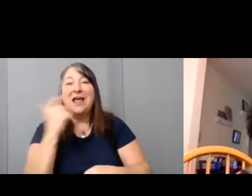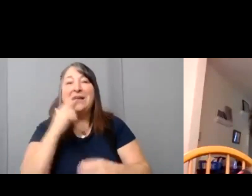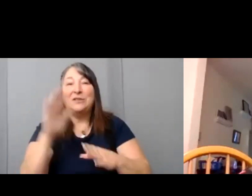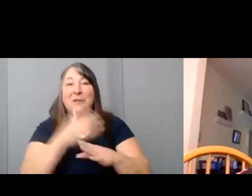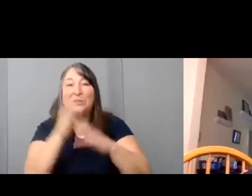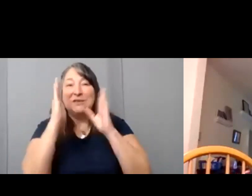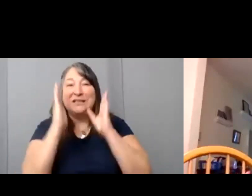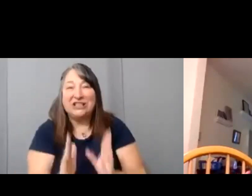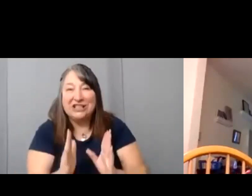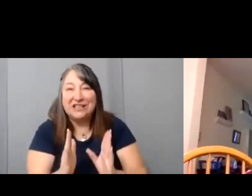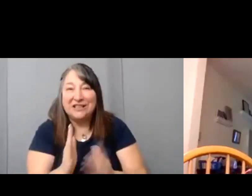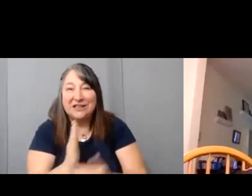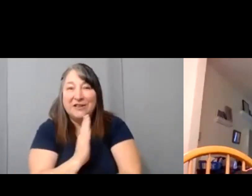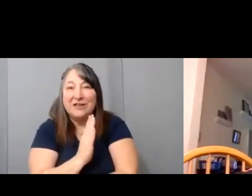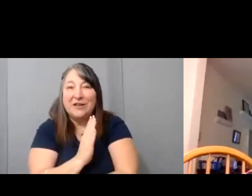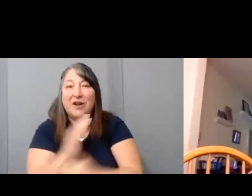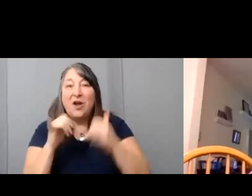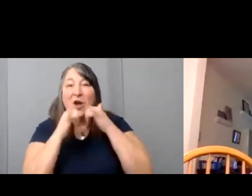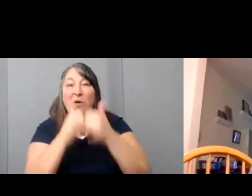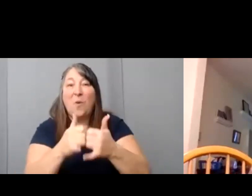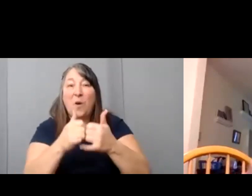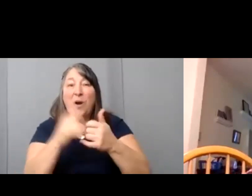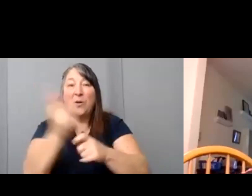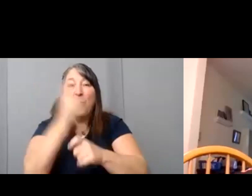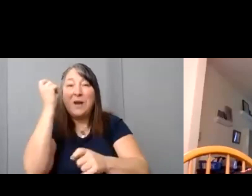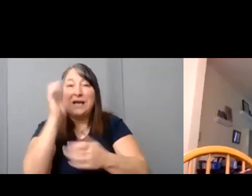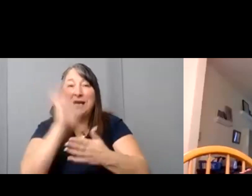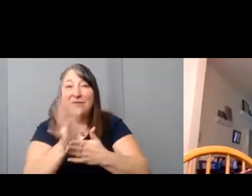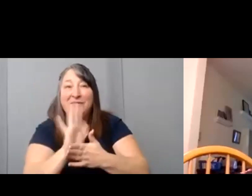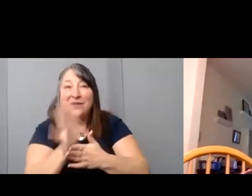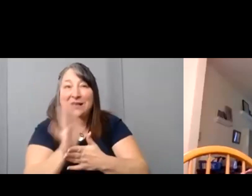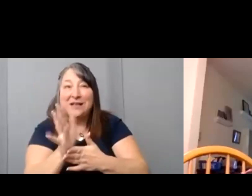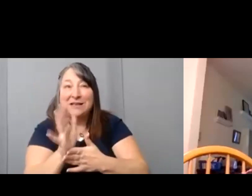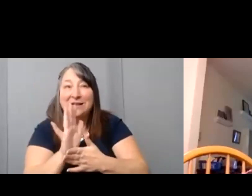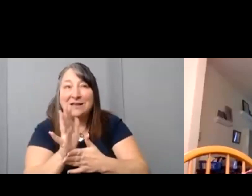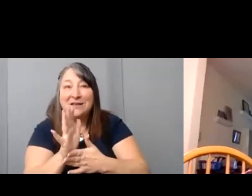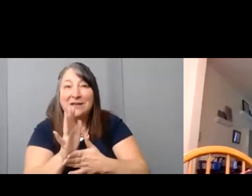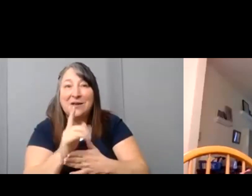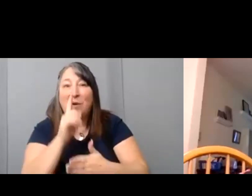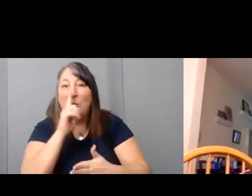Her award-winning film was The Fish Don't Care When It Rains.